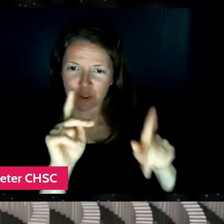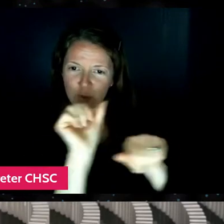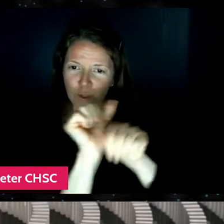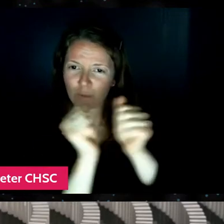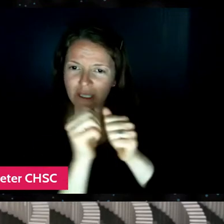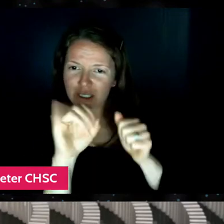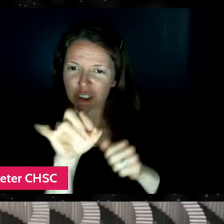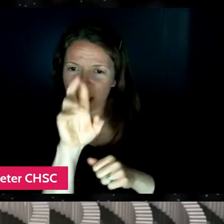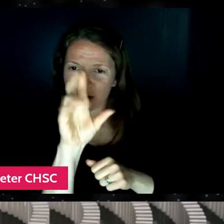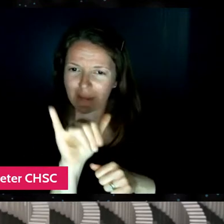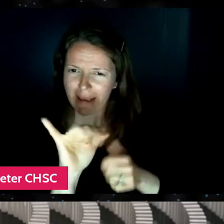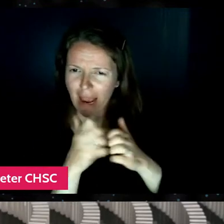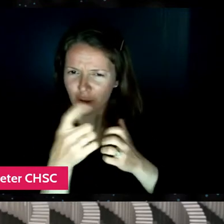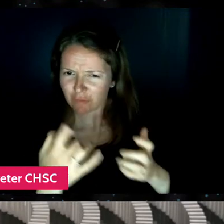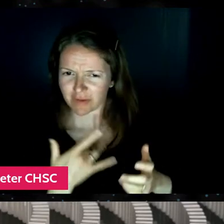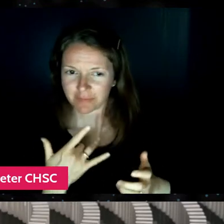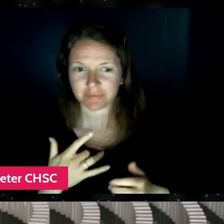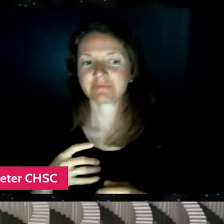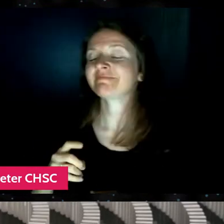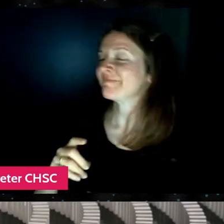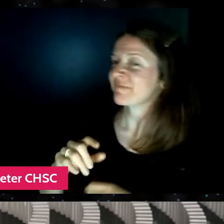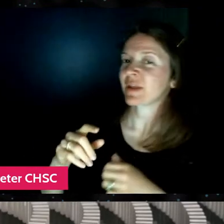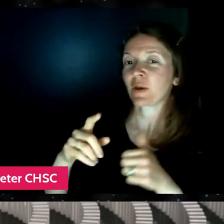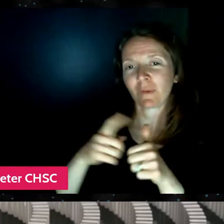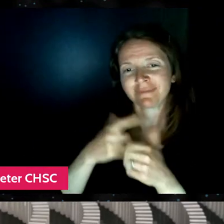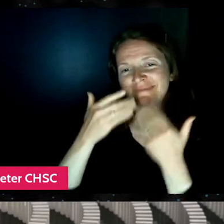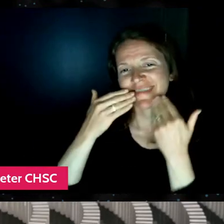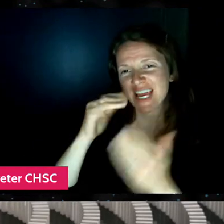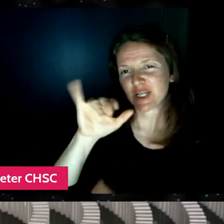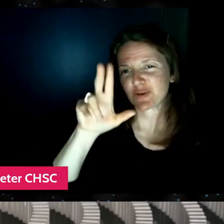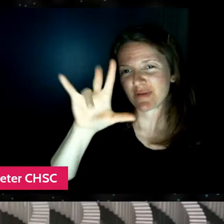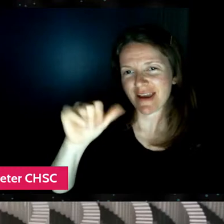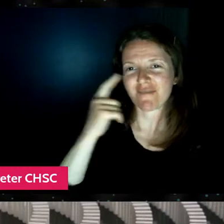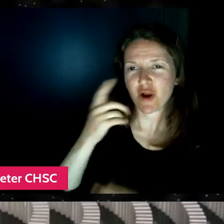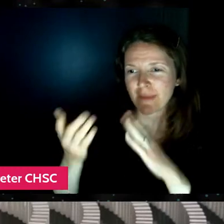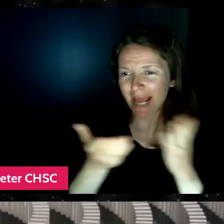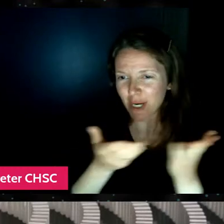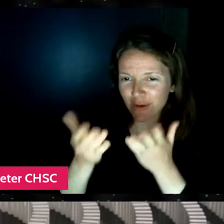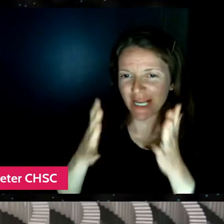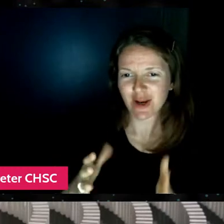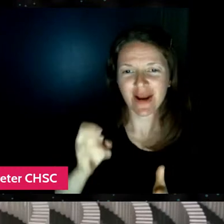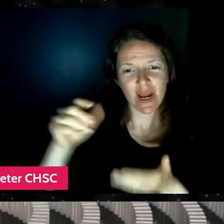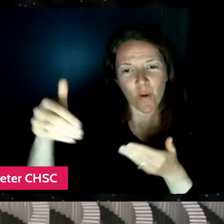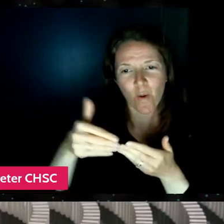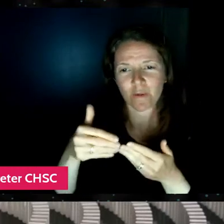First of all, thanks Julia, for monitoring and hosting us. And thanks to Cleveland International Film Festival.